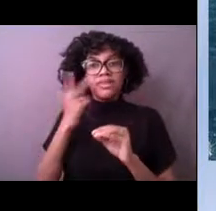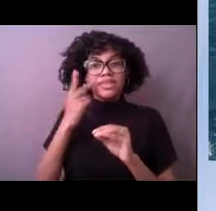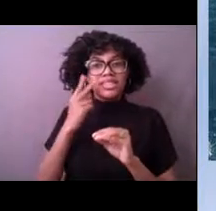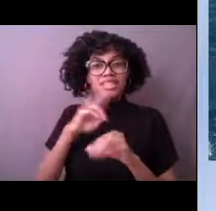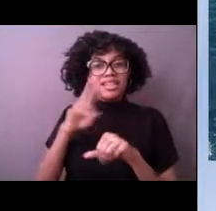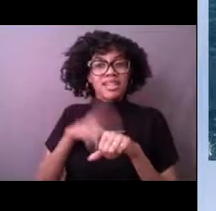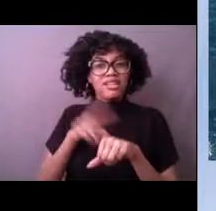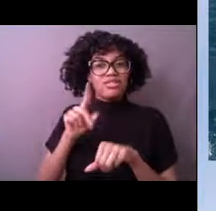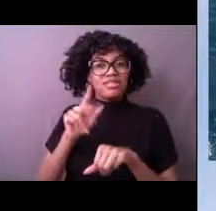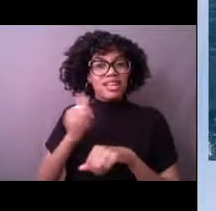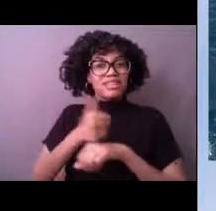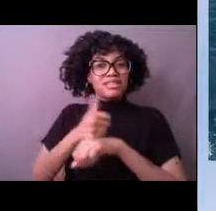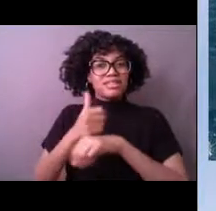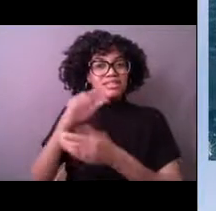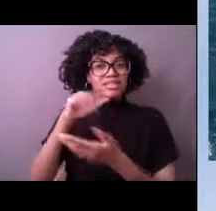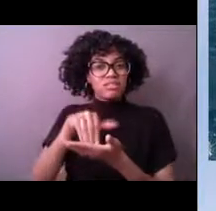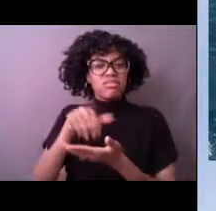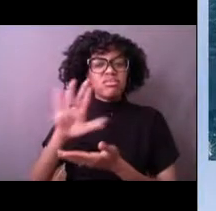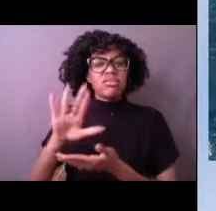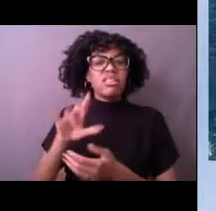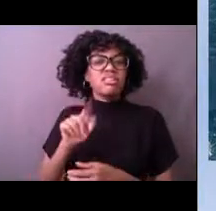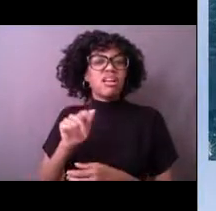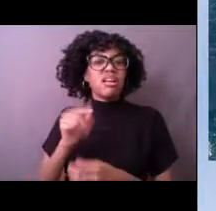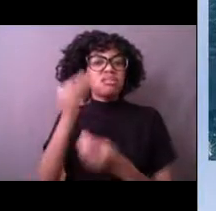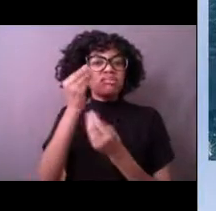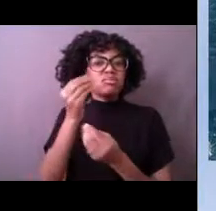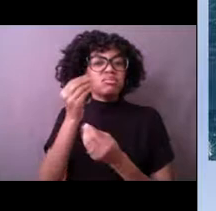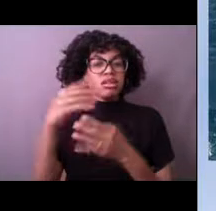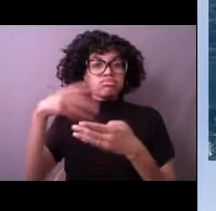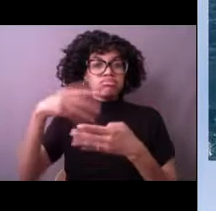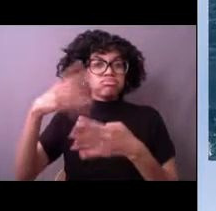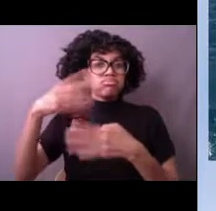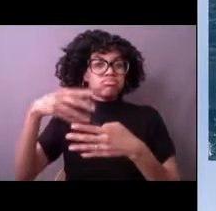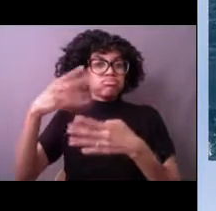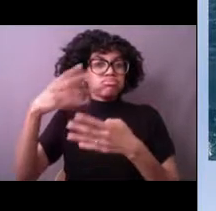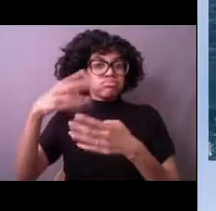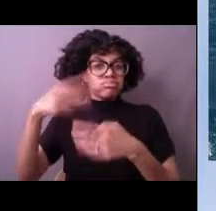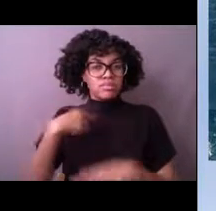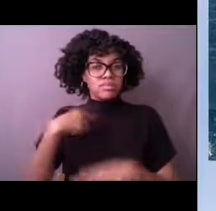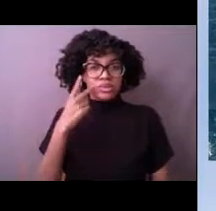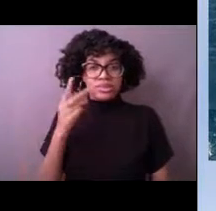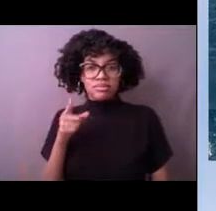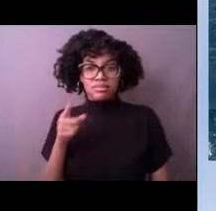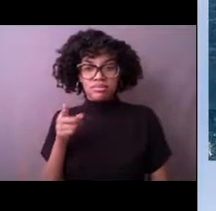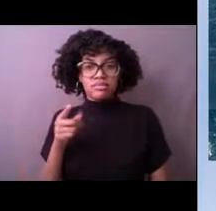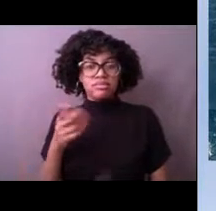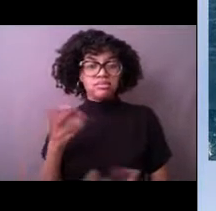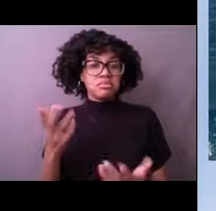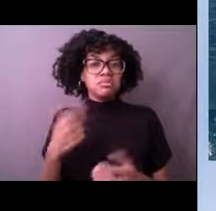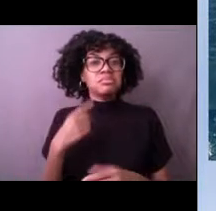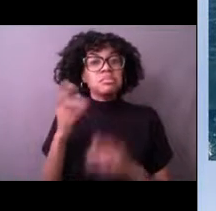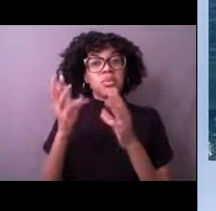and also what you may expect to see in terms of weather for the next day, two days and whatnot.